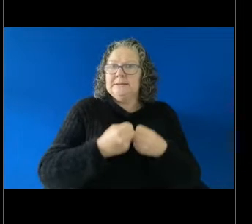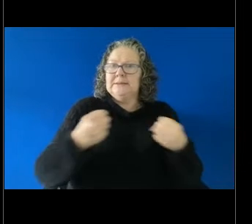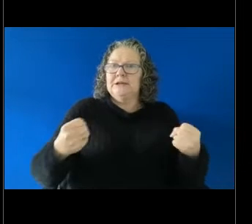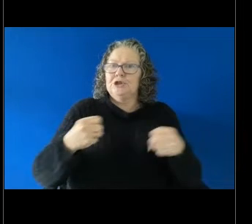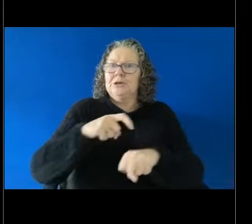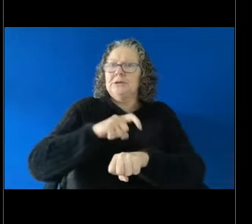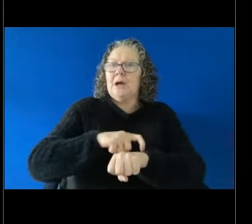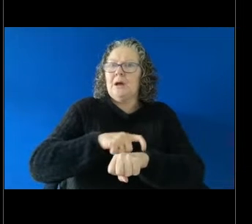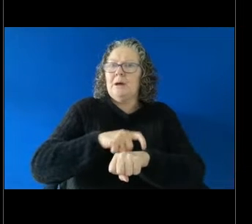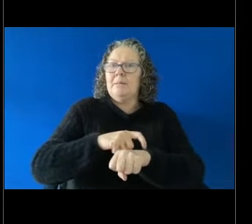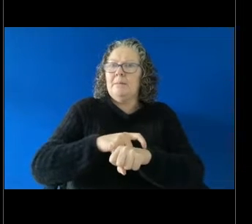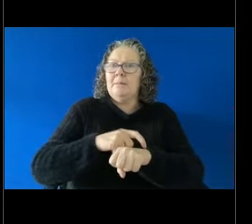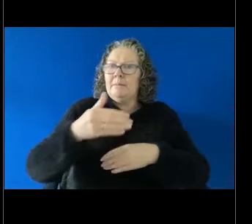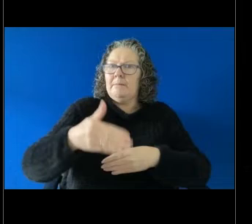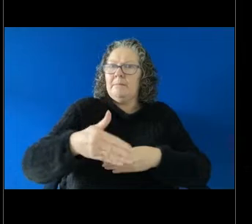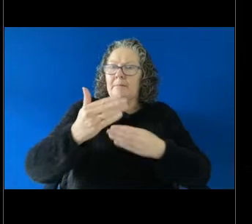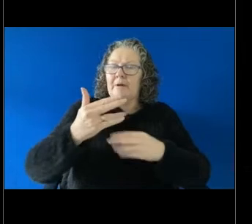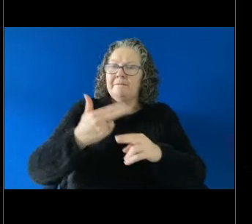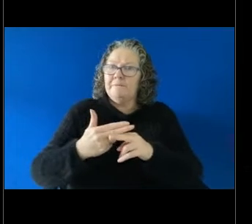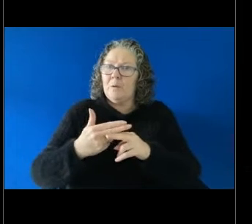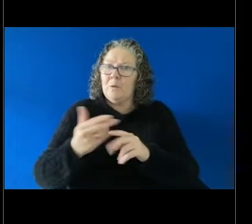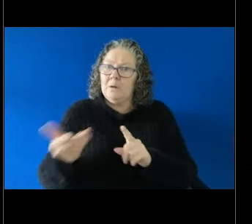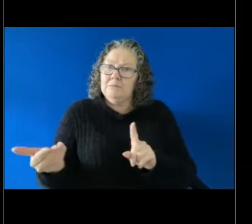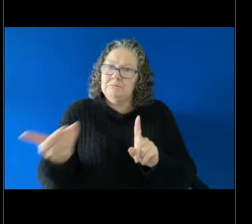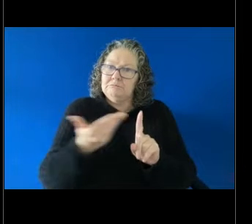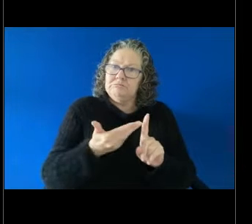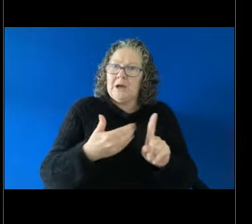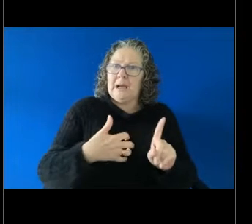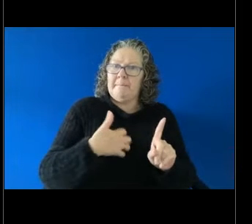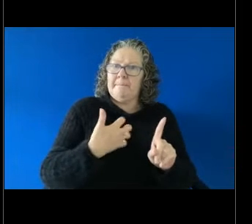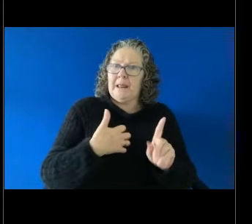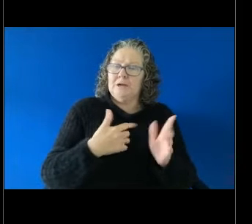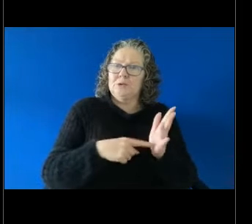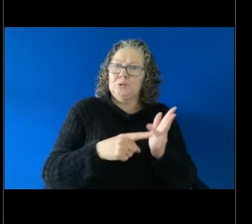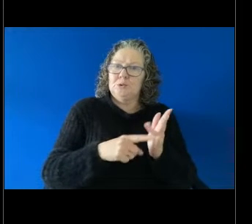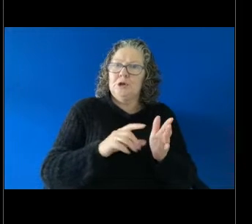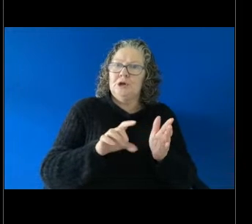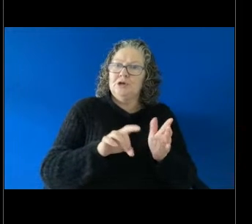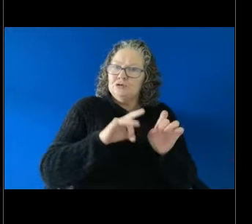person to make a complaint to the Australian Human Rights Commission, in regards to sex